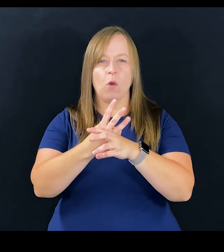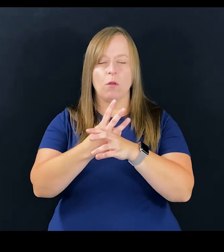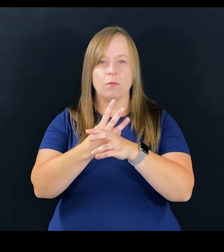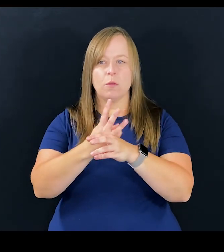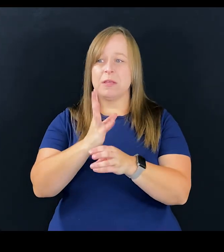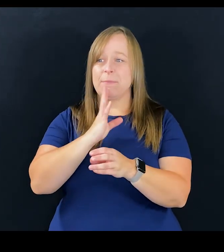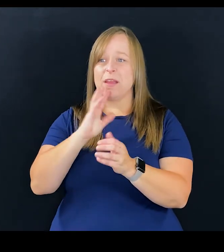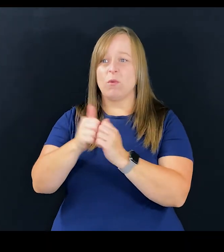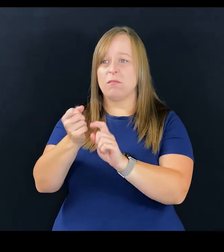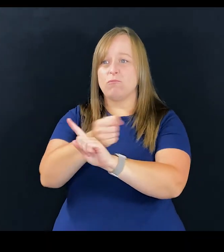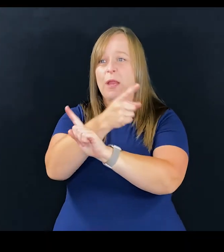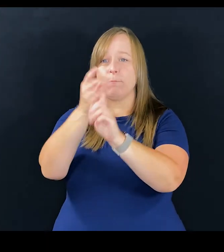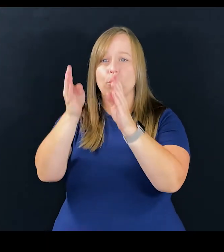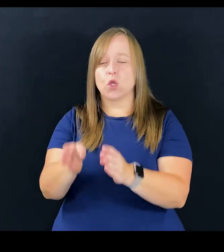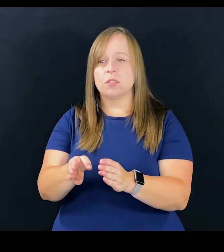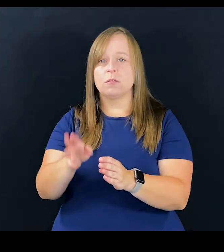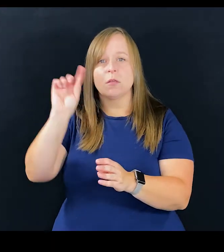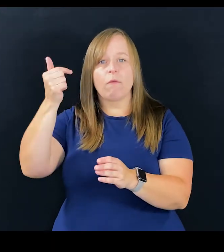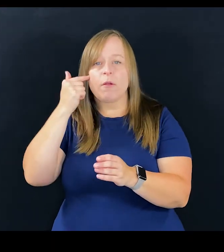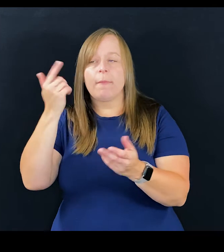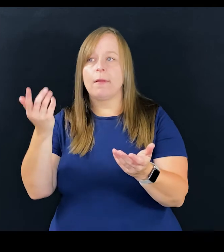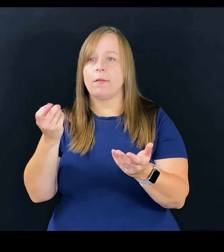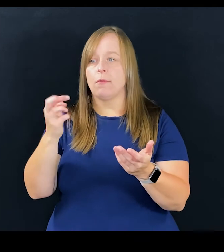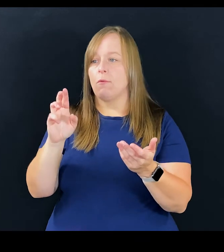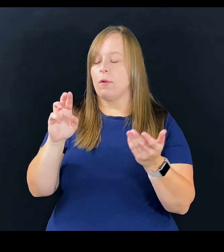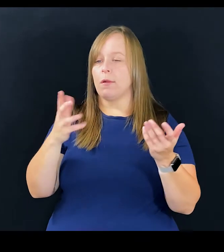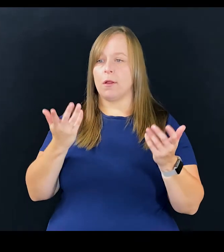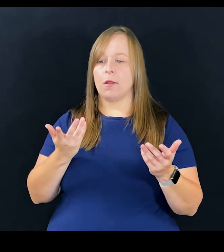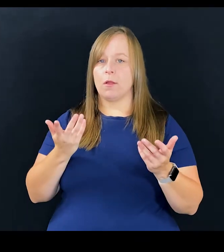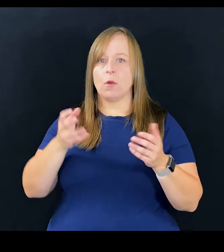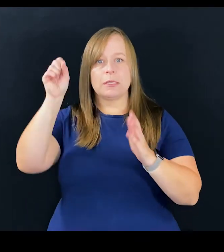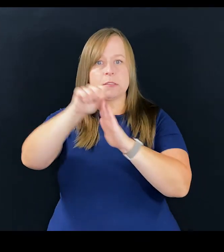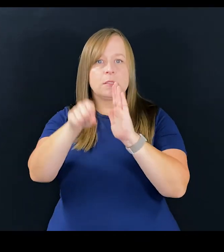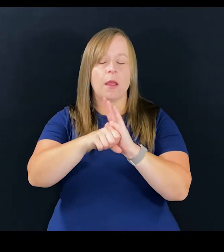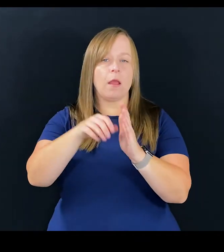but you speak to somebody in government. It can be state, local,